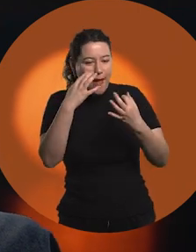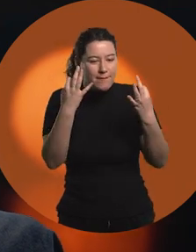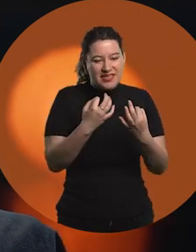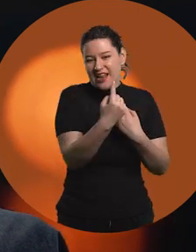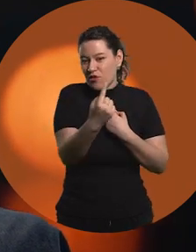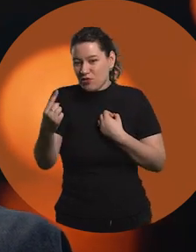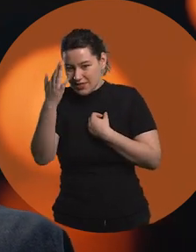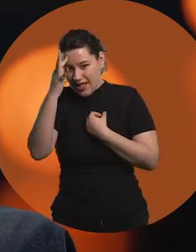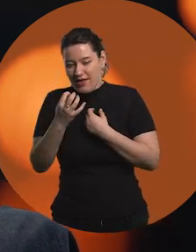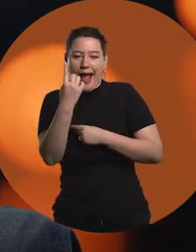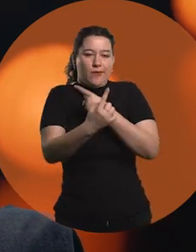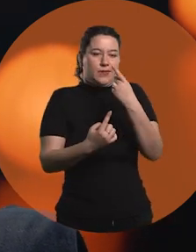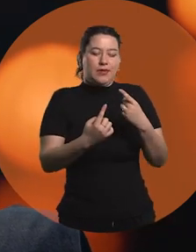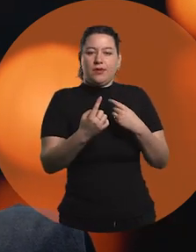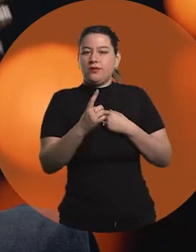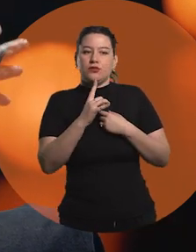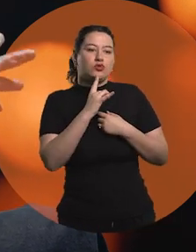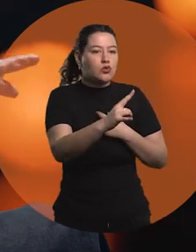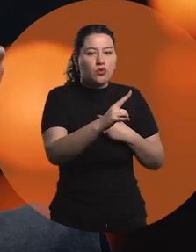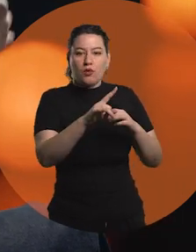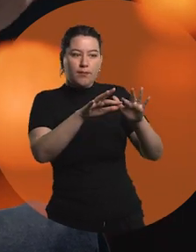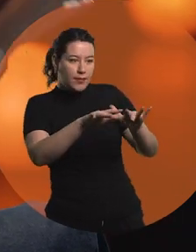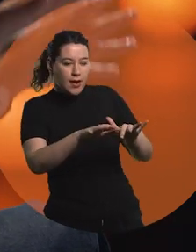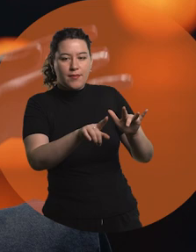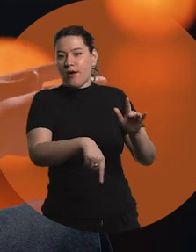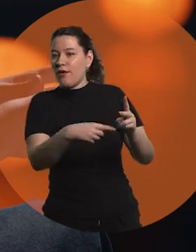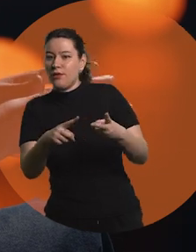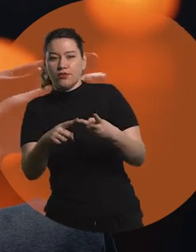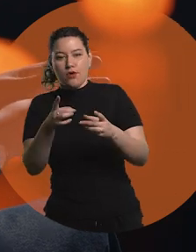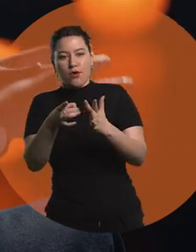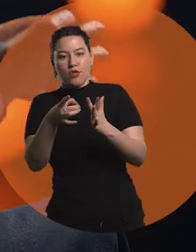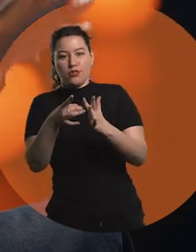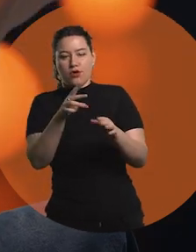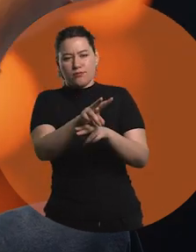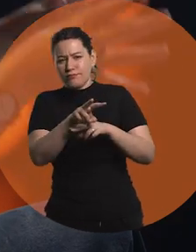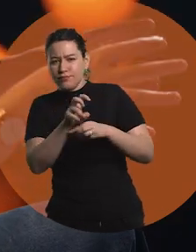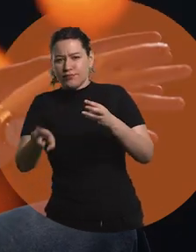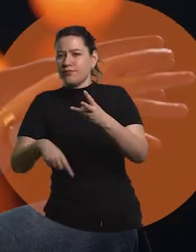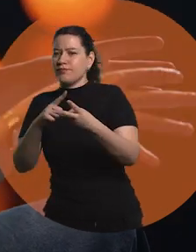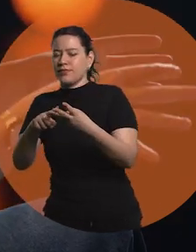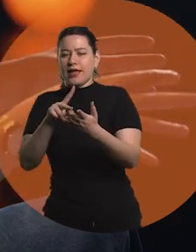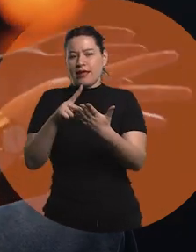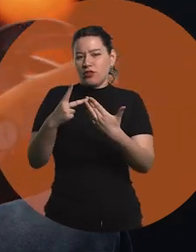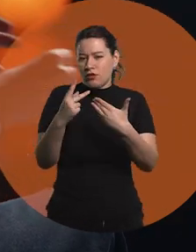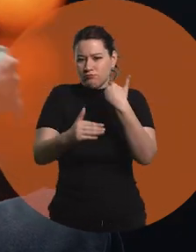Then all of a sudden there's a person programming something, and another that does the quality control, another that does the project management,